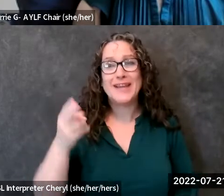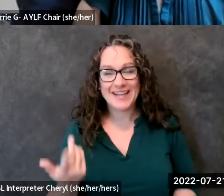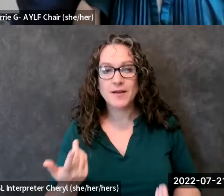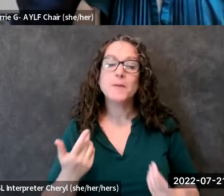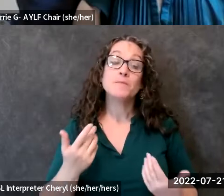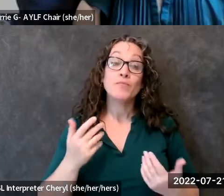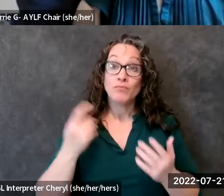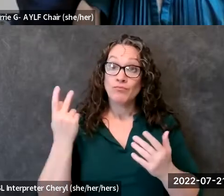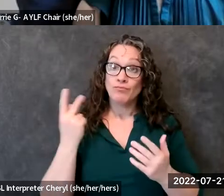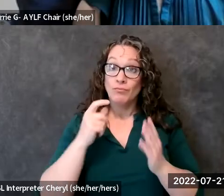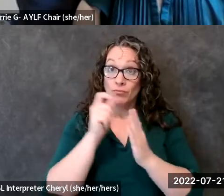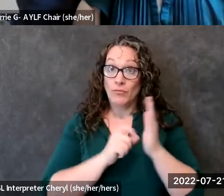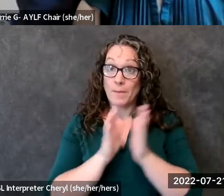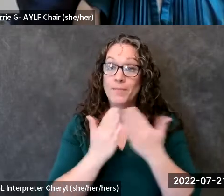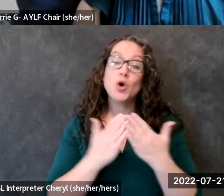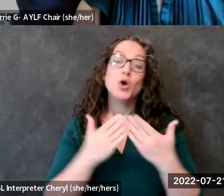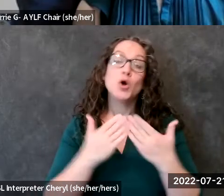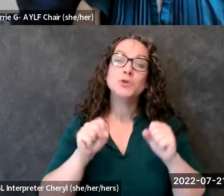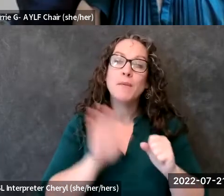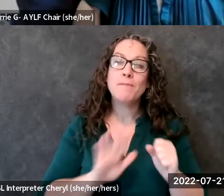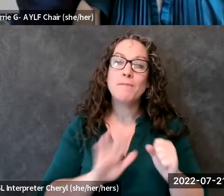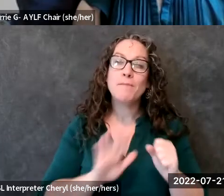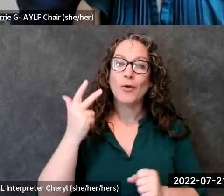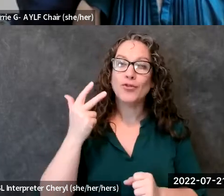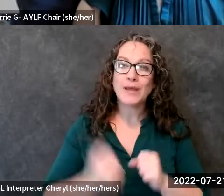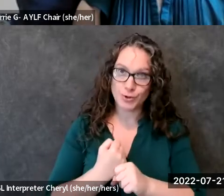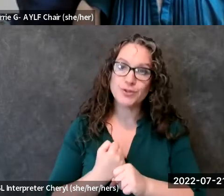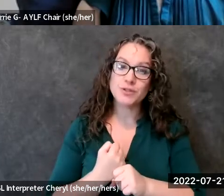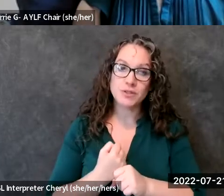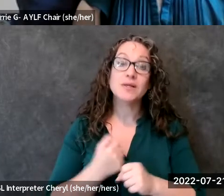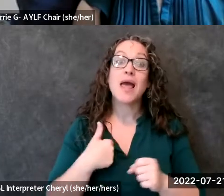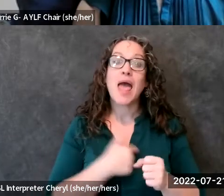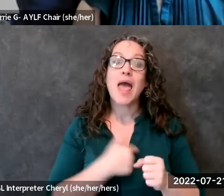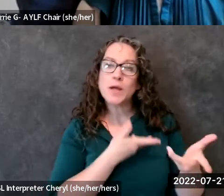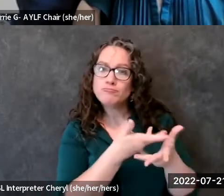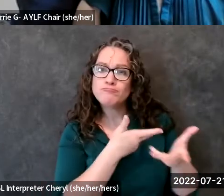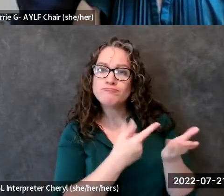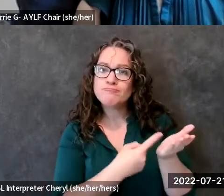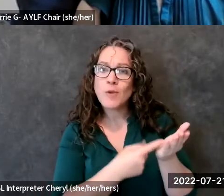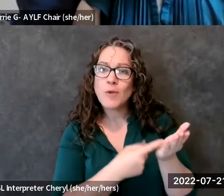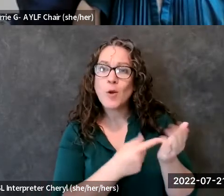um and we did consultations with navi the illustrator and with source